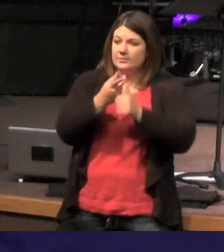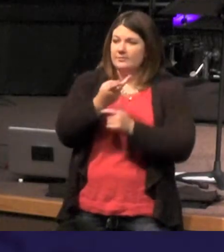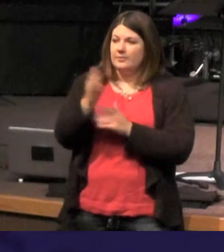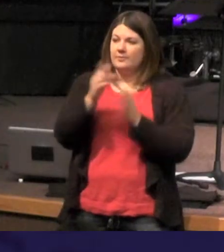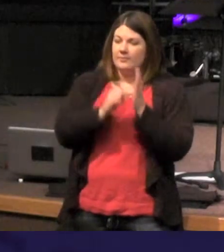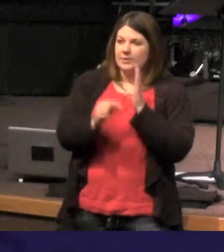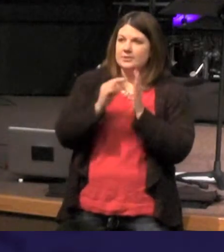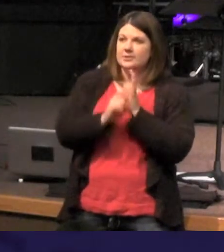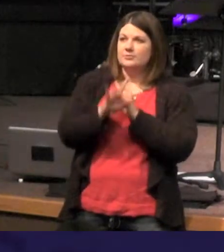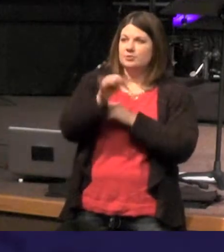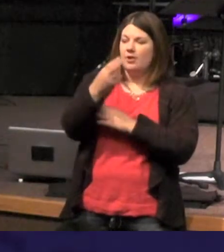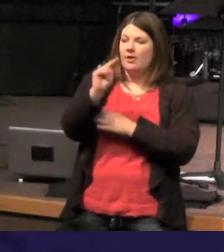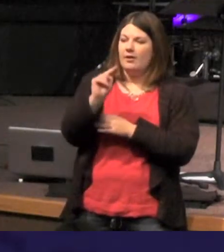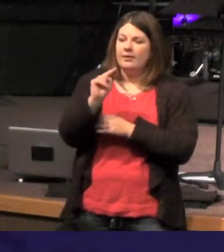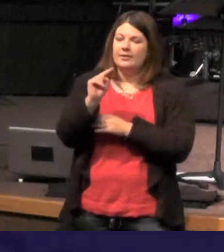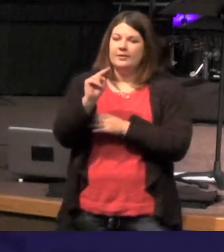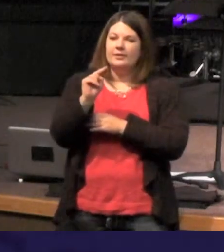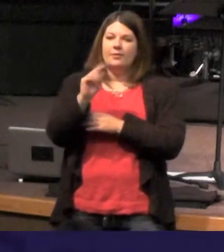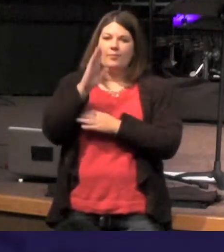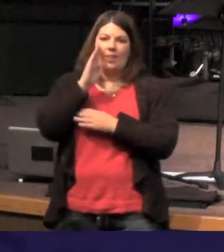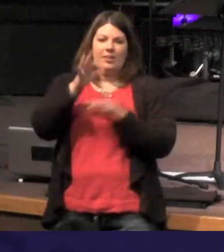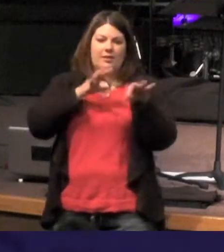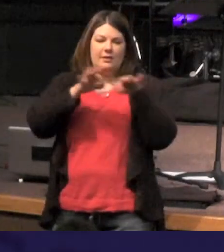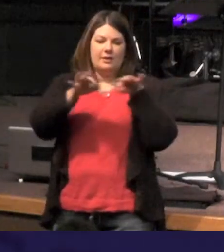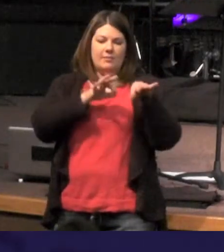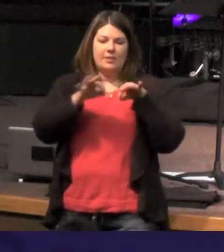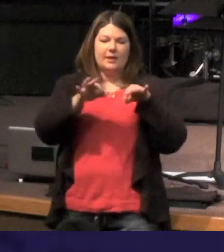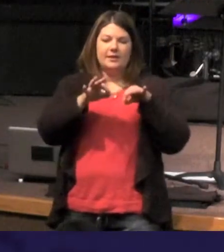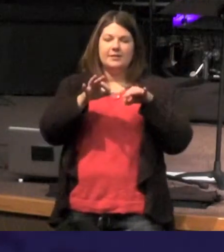of the book of John are gonna tell us about the divinity